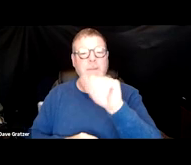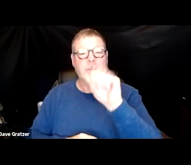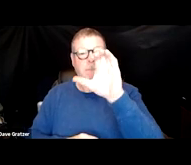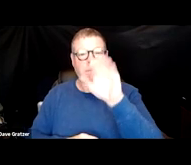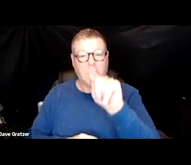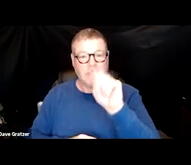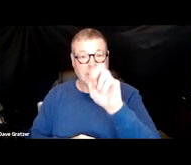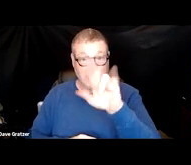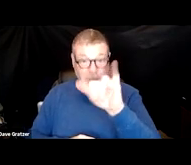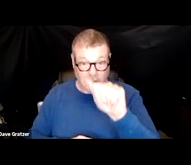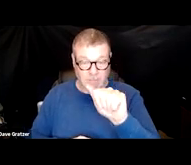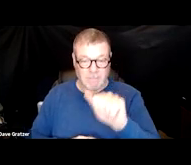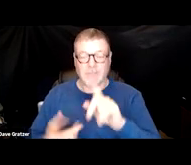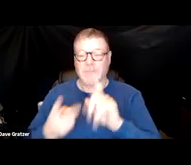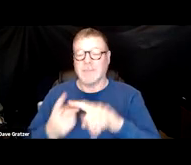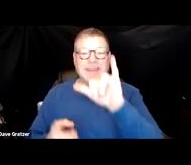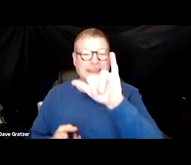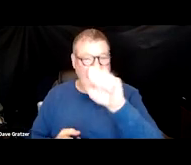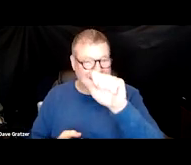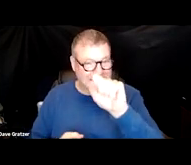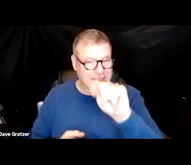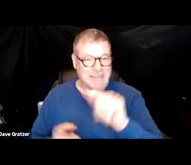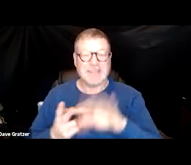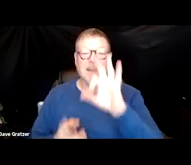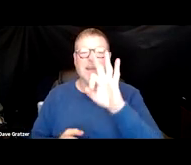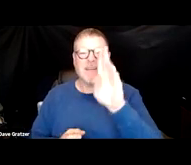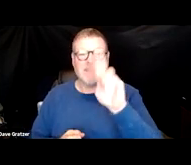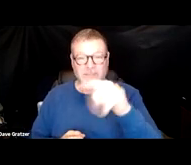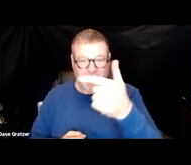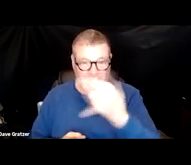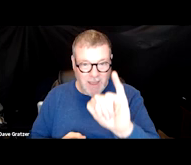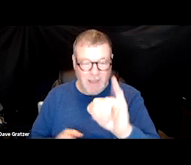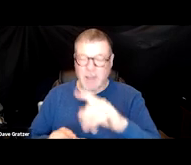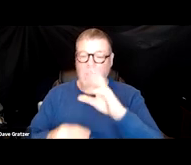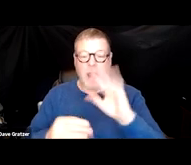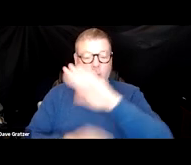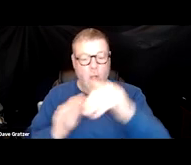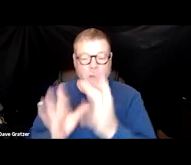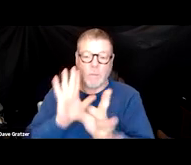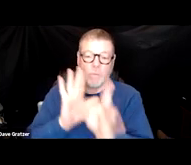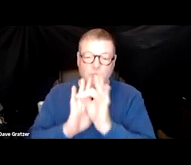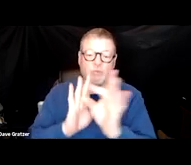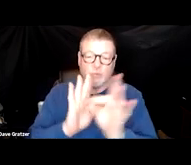Yeast, fungi, it's all interplaying and it has to do with absorption and how we feel